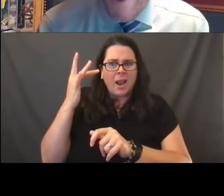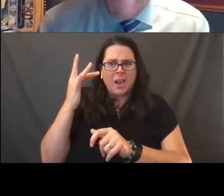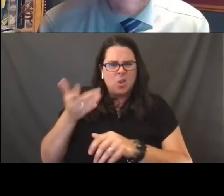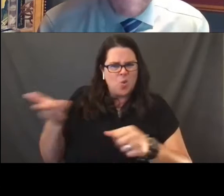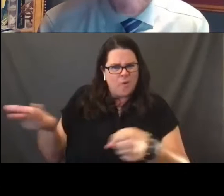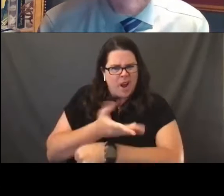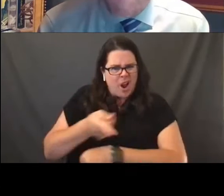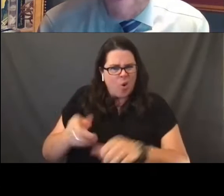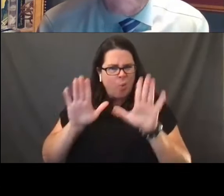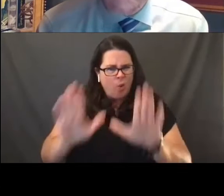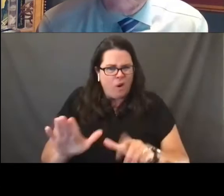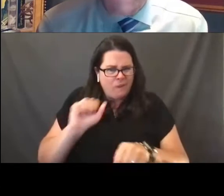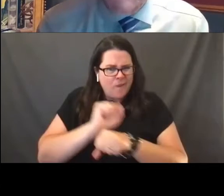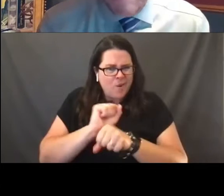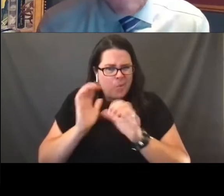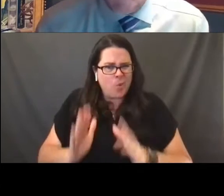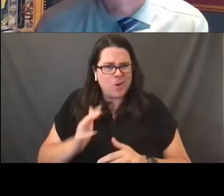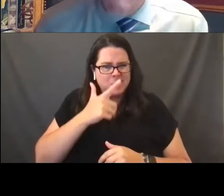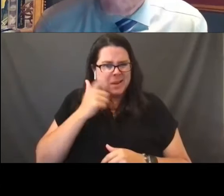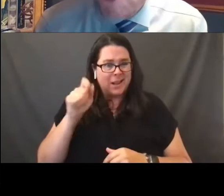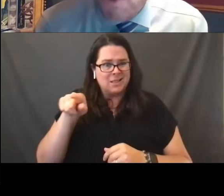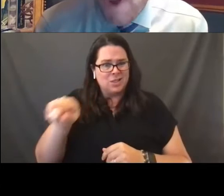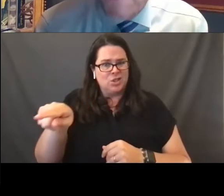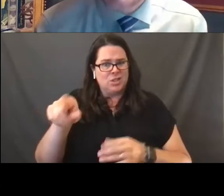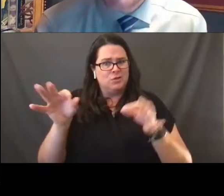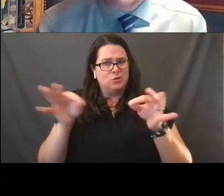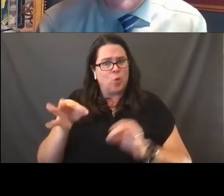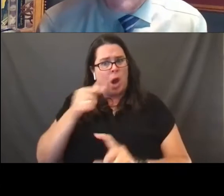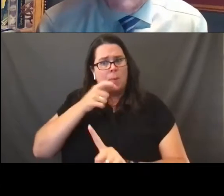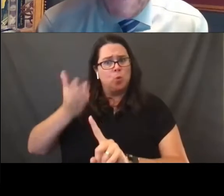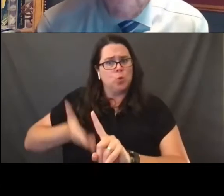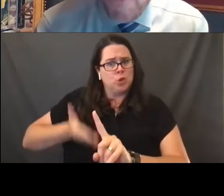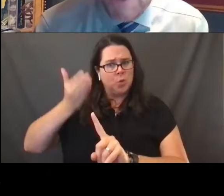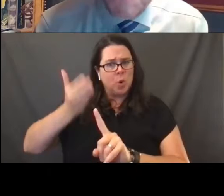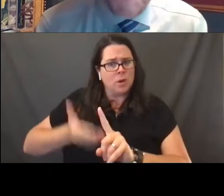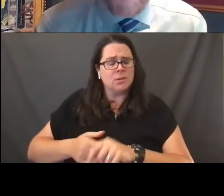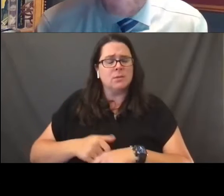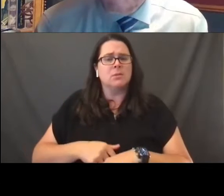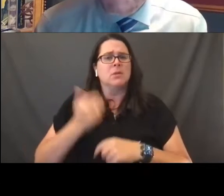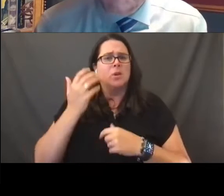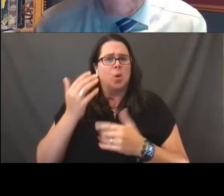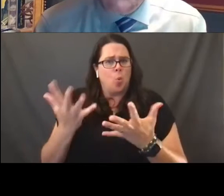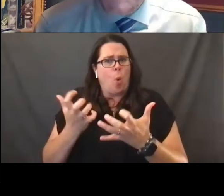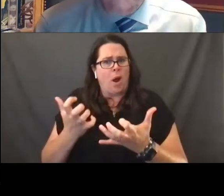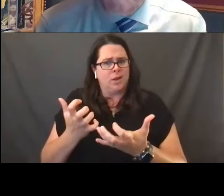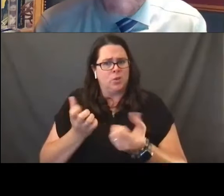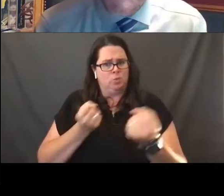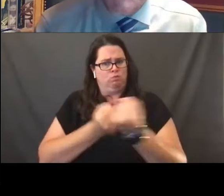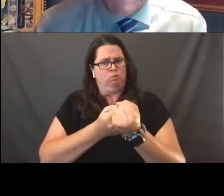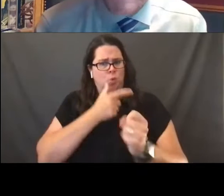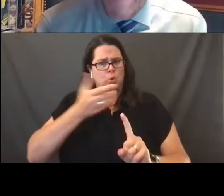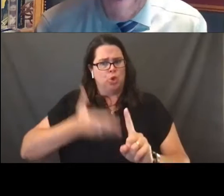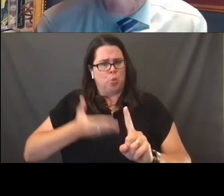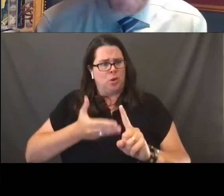because she had described who she was and wanted to affirm who she was in her employment setting.